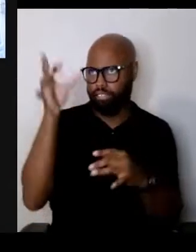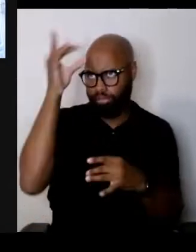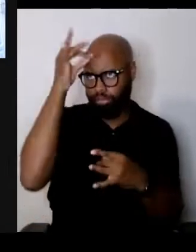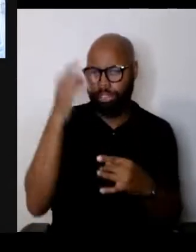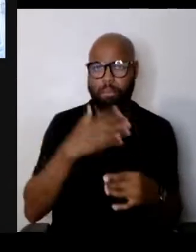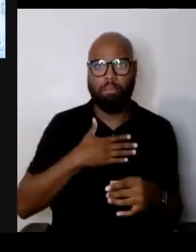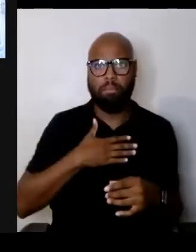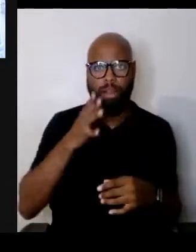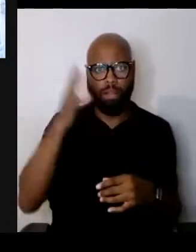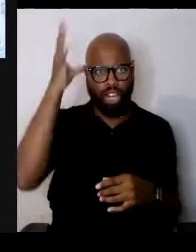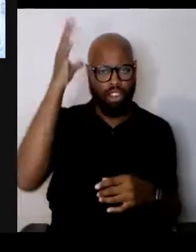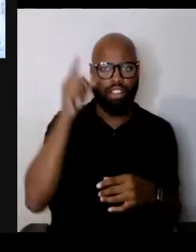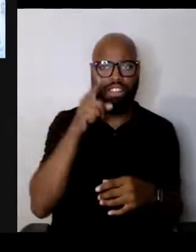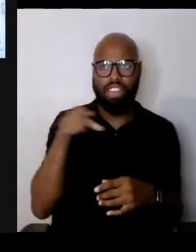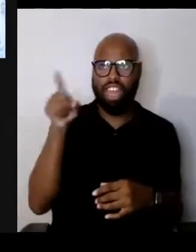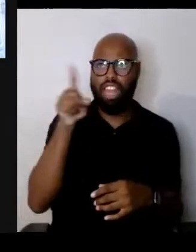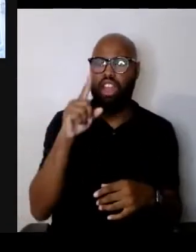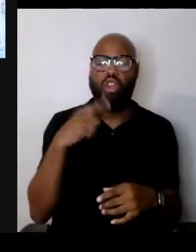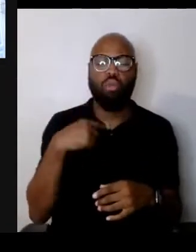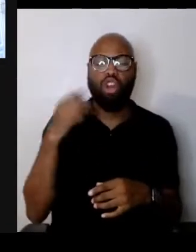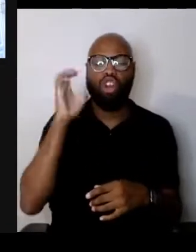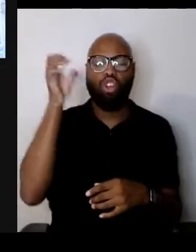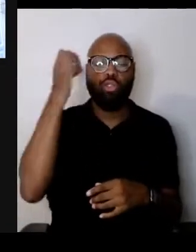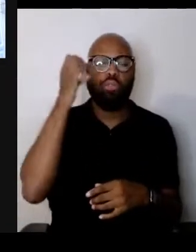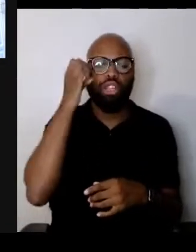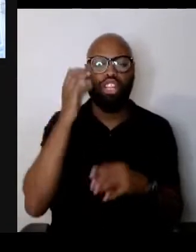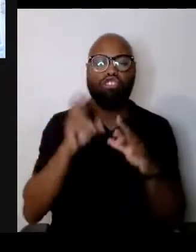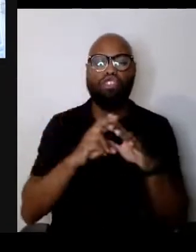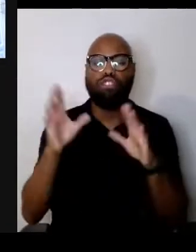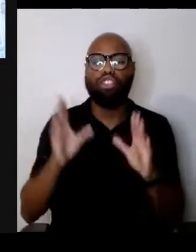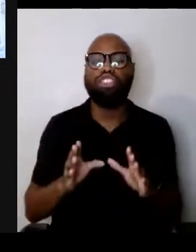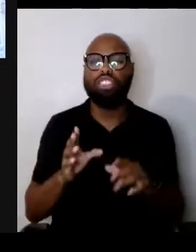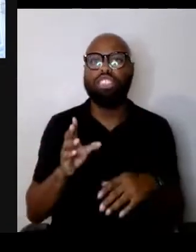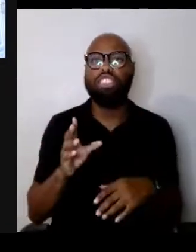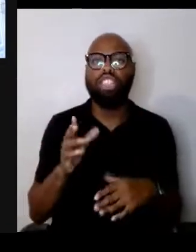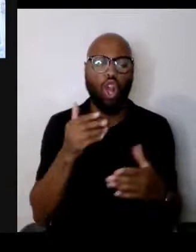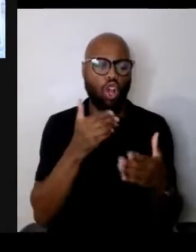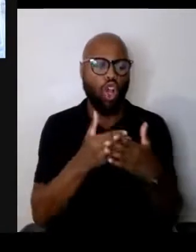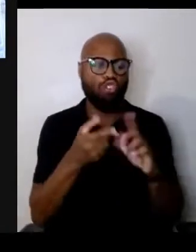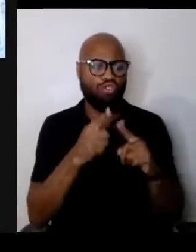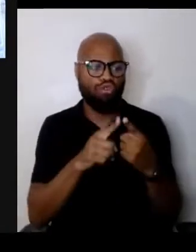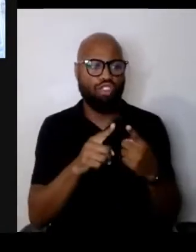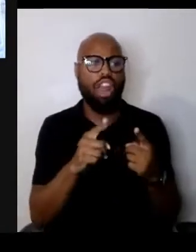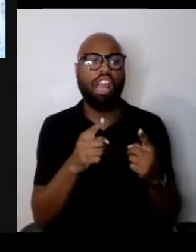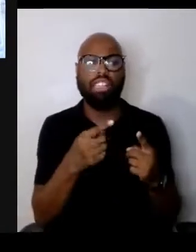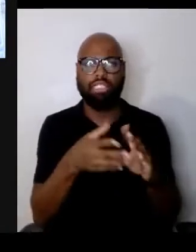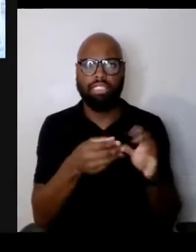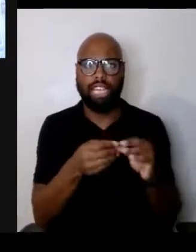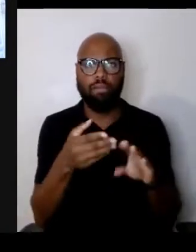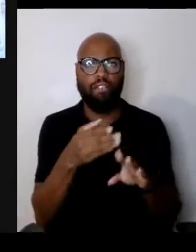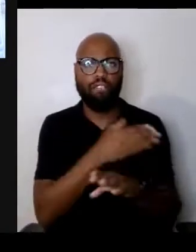and a close friend of mine said to me a couple of weeks before the Presidential Election in 2016,